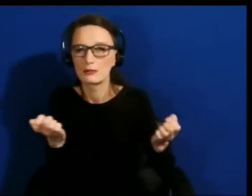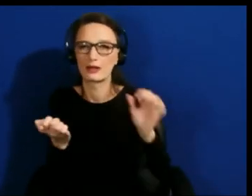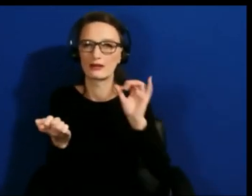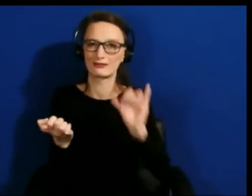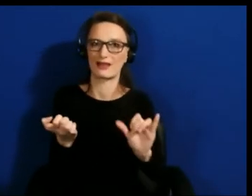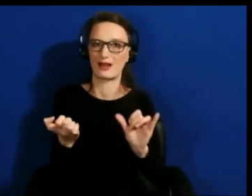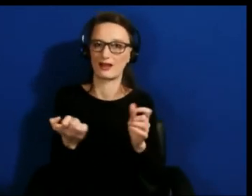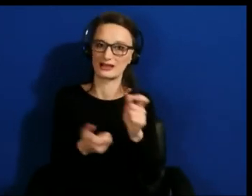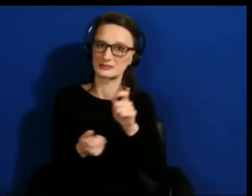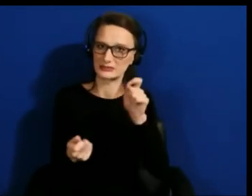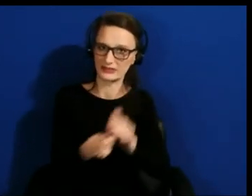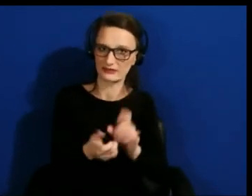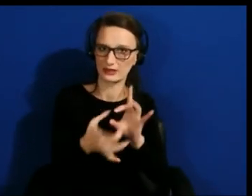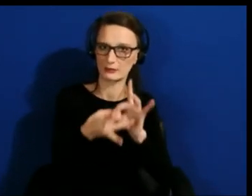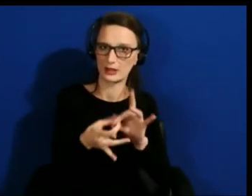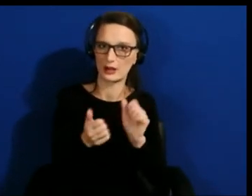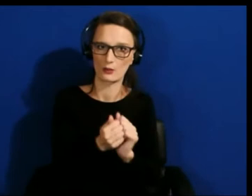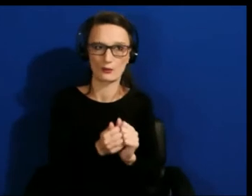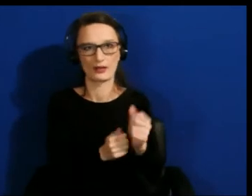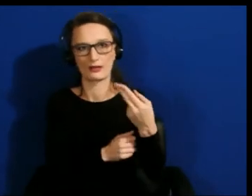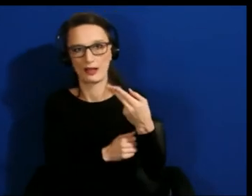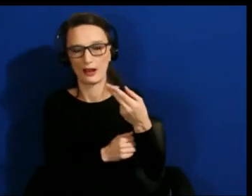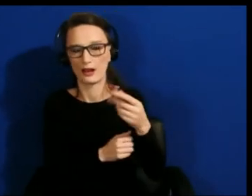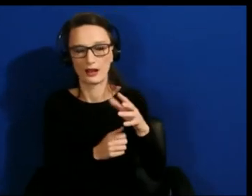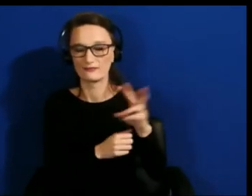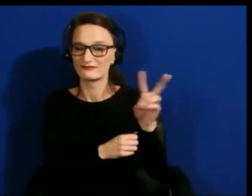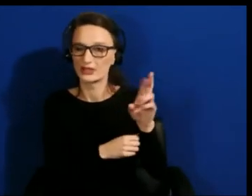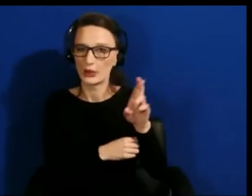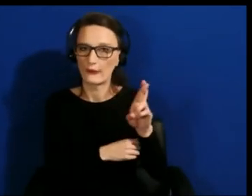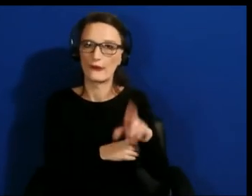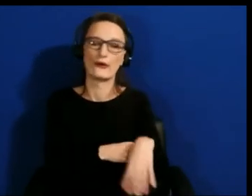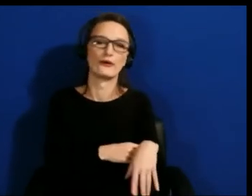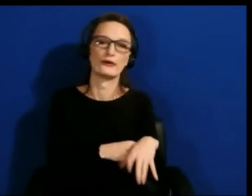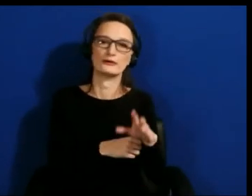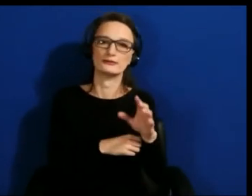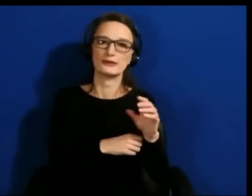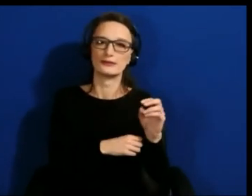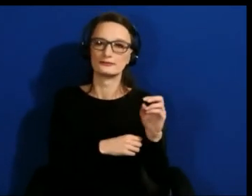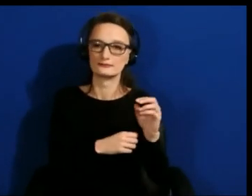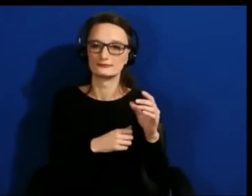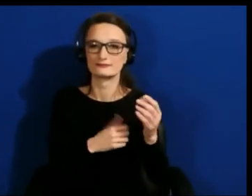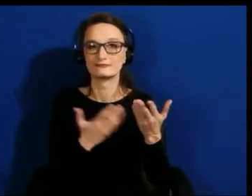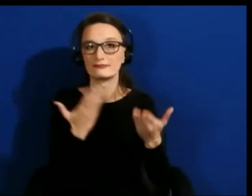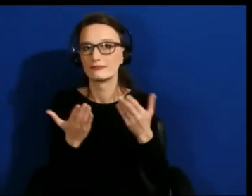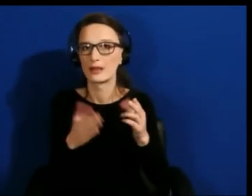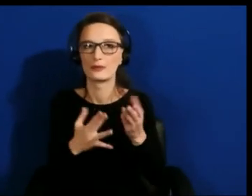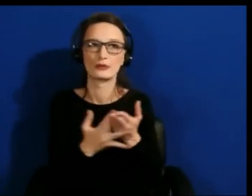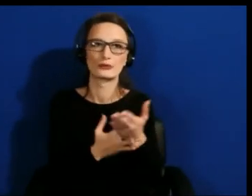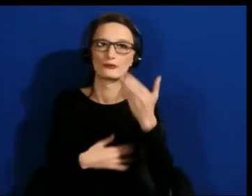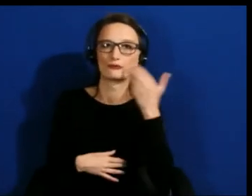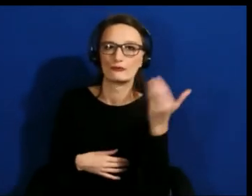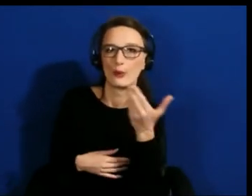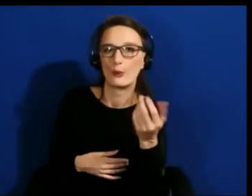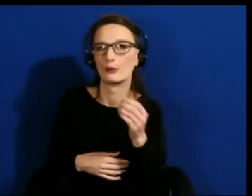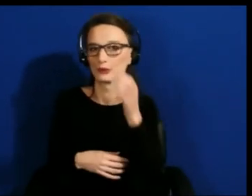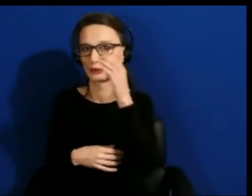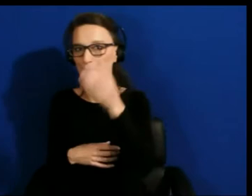could be got through mobile phone or through a standard computer with XR elements in it,